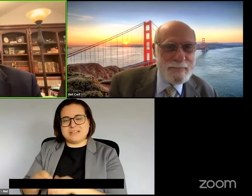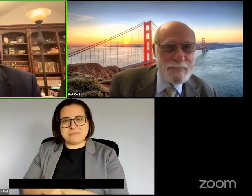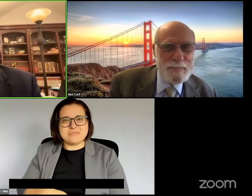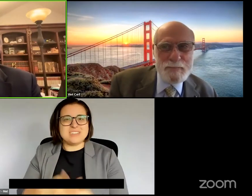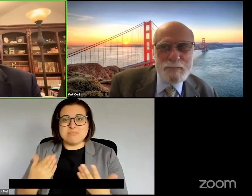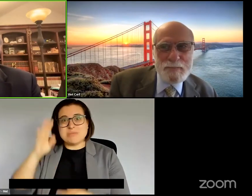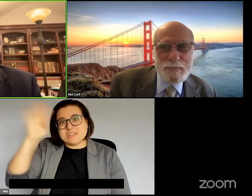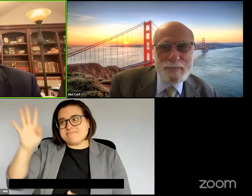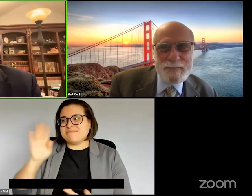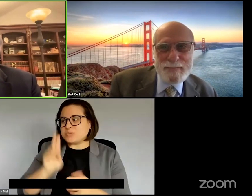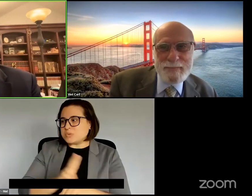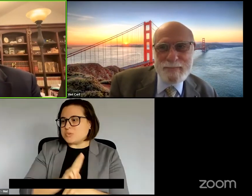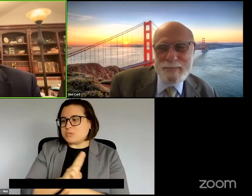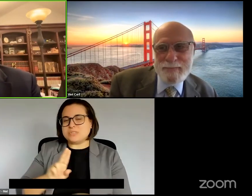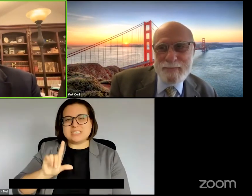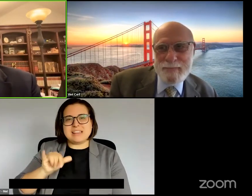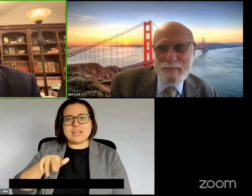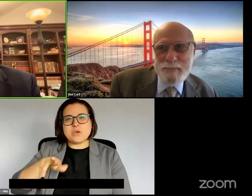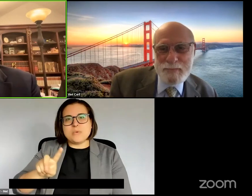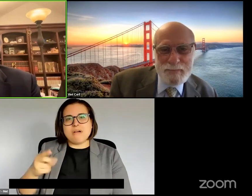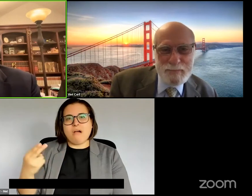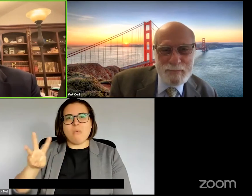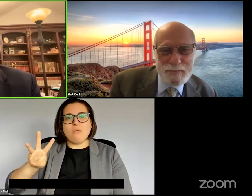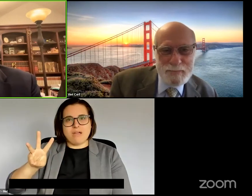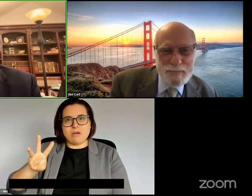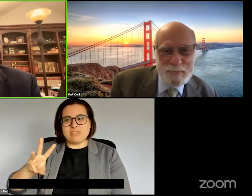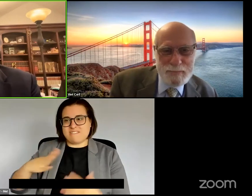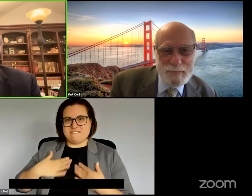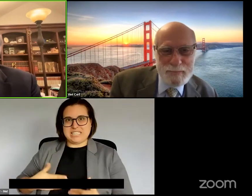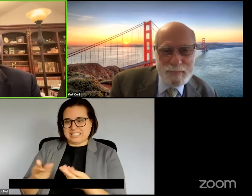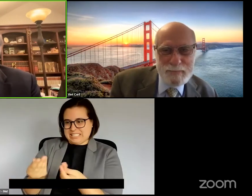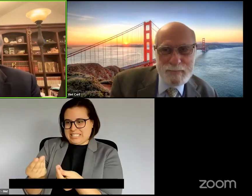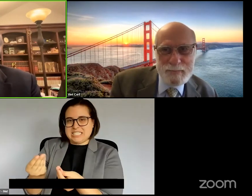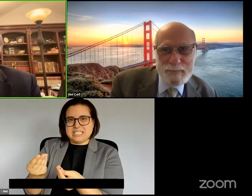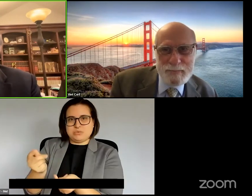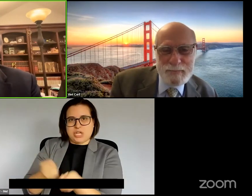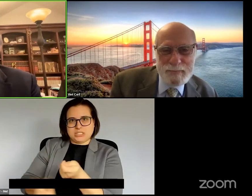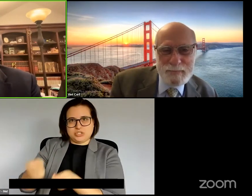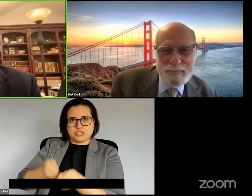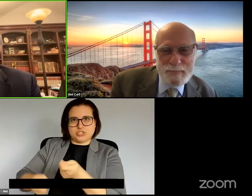interfaces that literally physically change so that you could have tactile representations